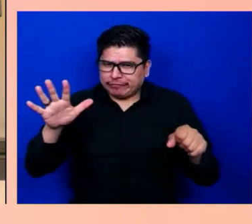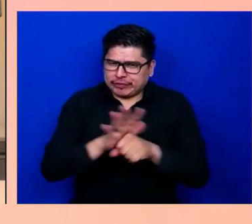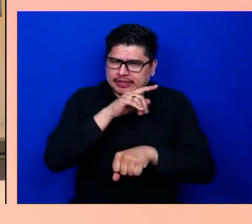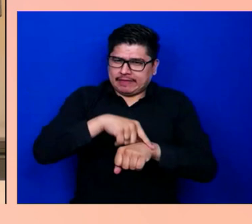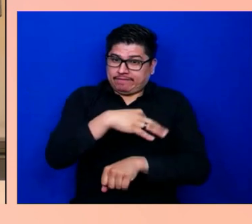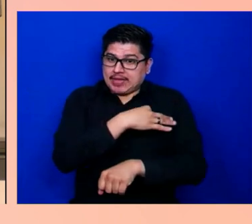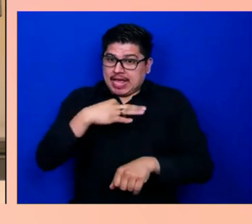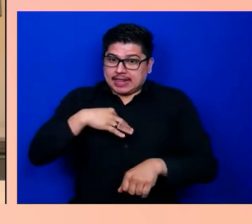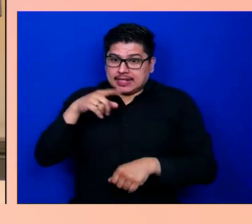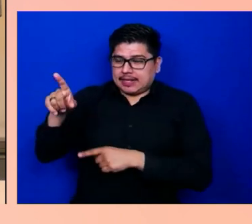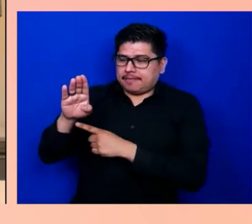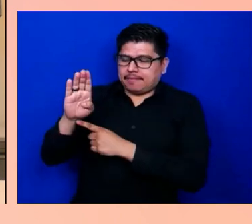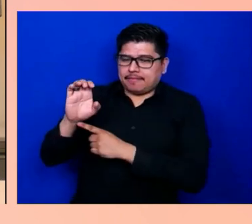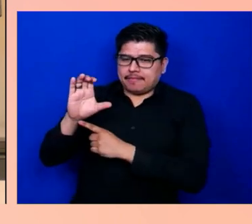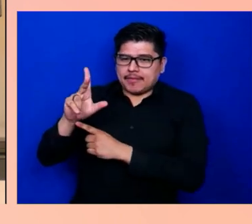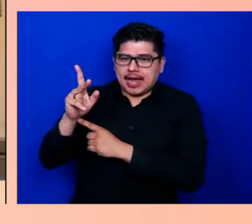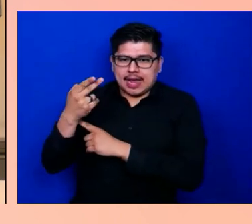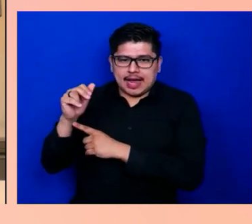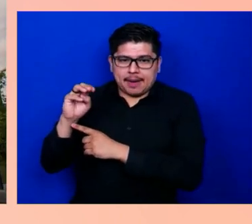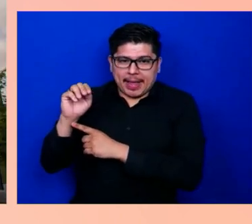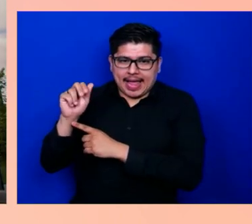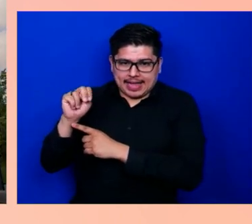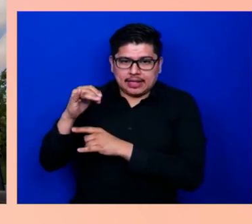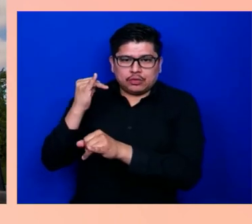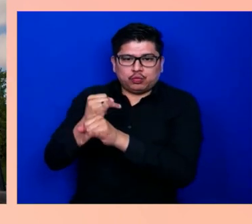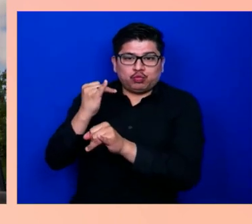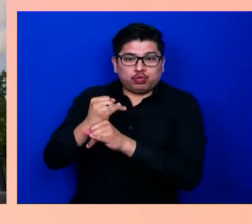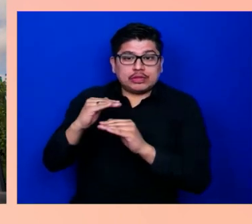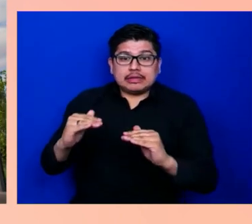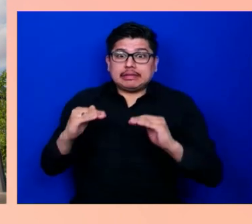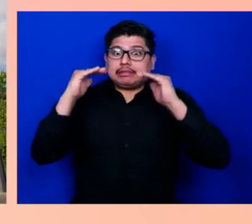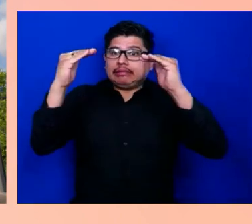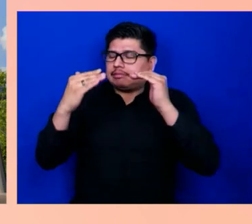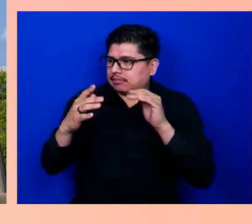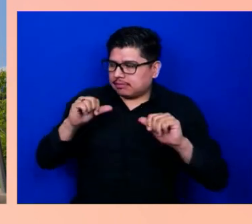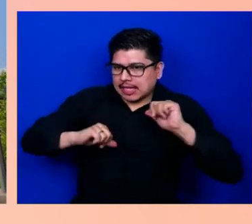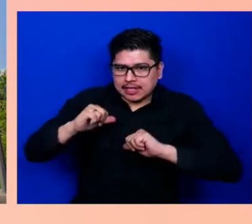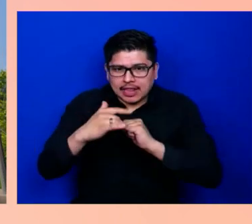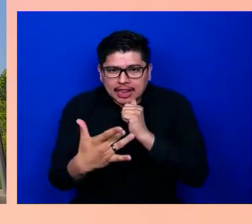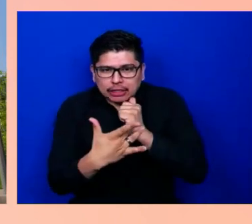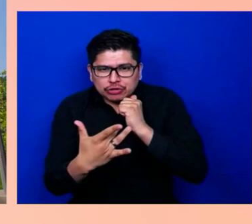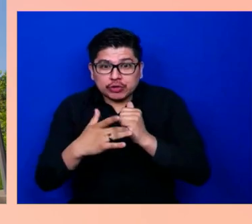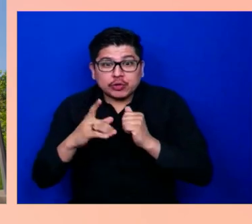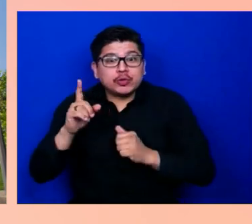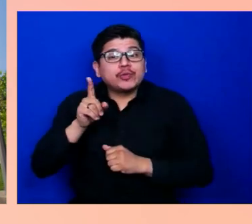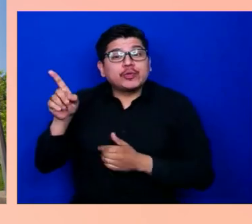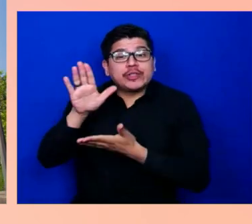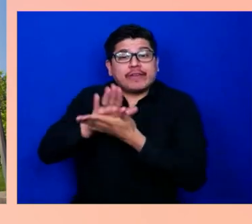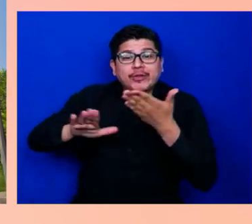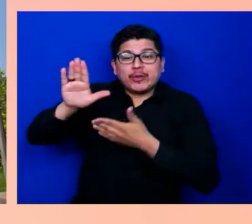at the University of Illinois at Urbana-Champaign. The Beckman Institute was created for the purpose of bringing together